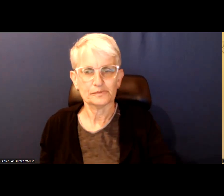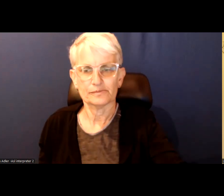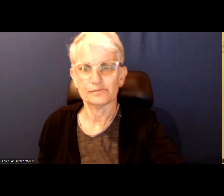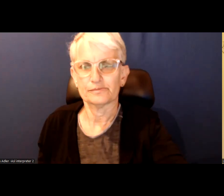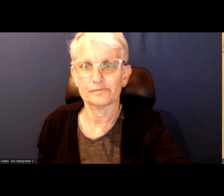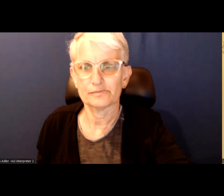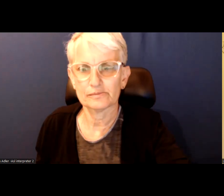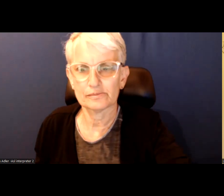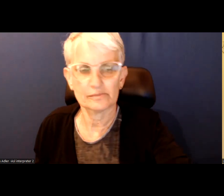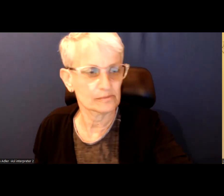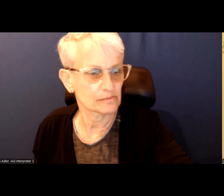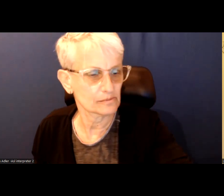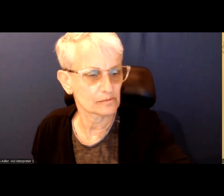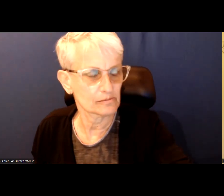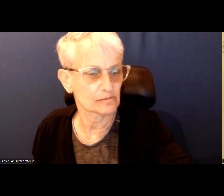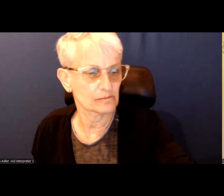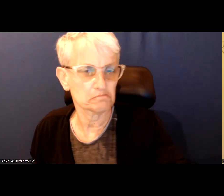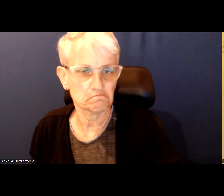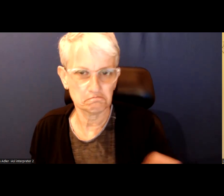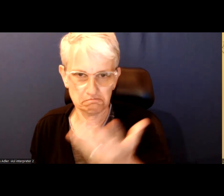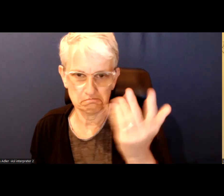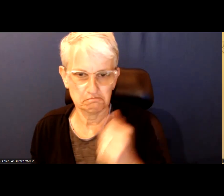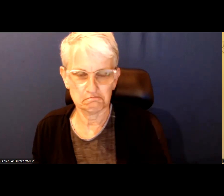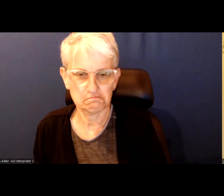Anybody have any thoughts?